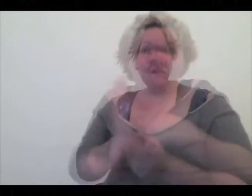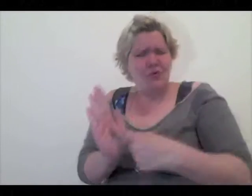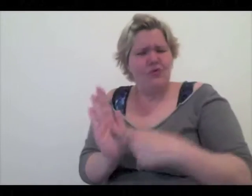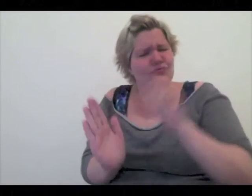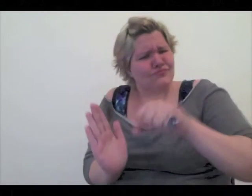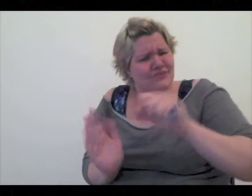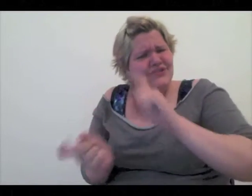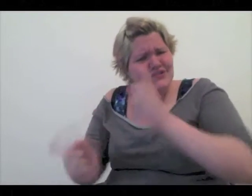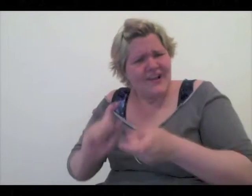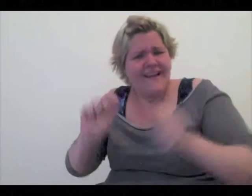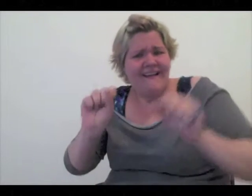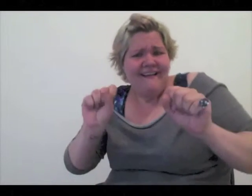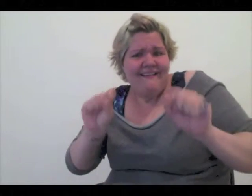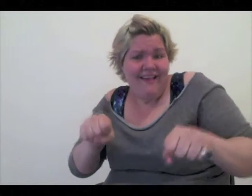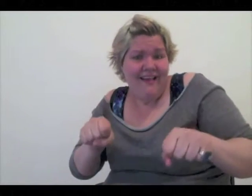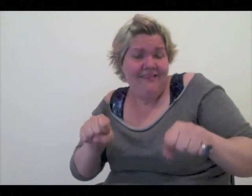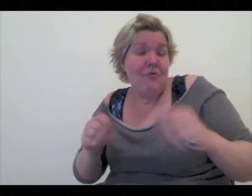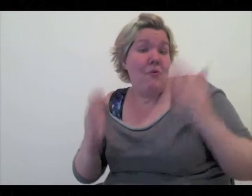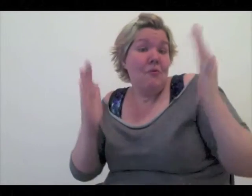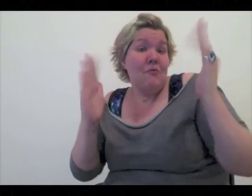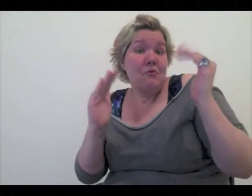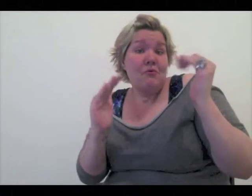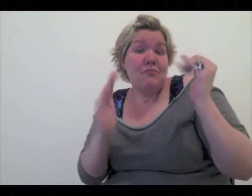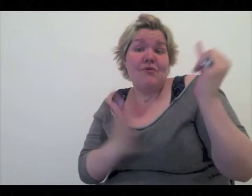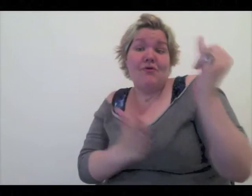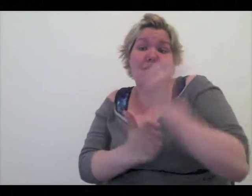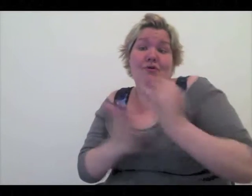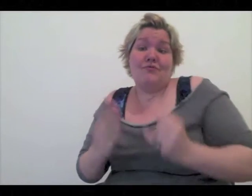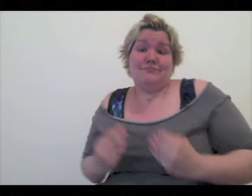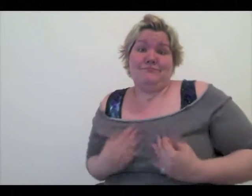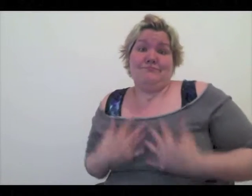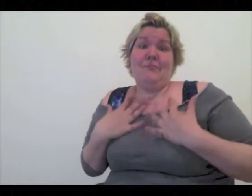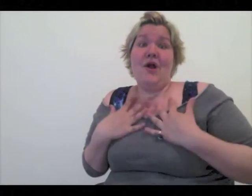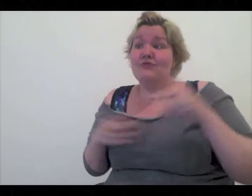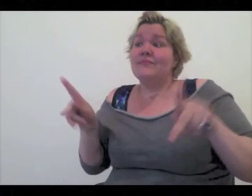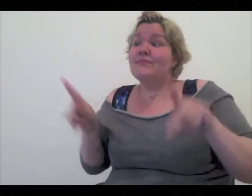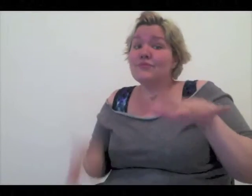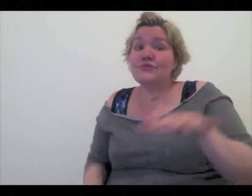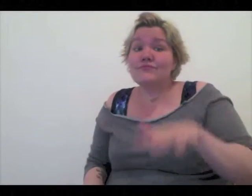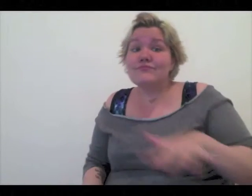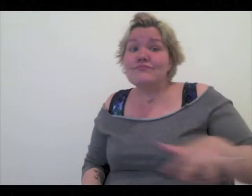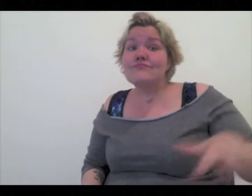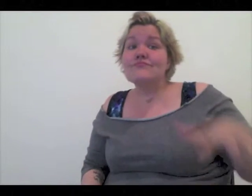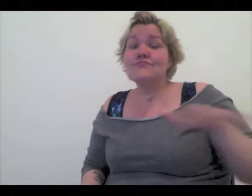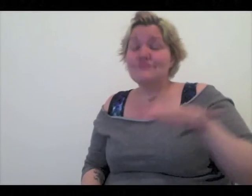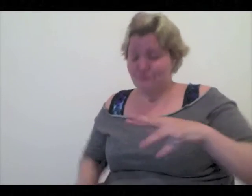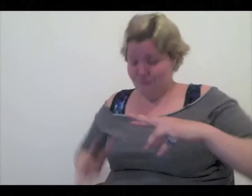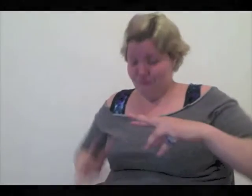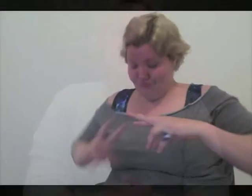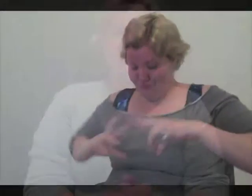Change is possible Hopefully, (Deaf) arts can inspire people to seek deep within.